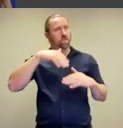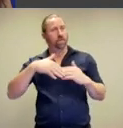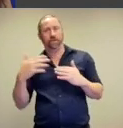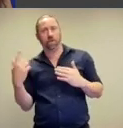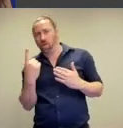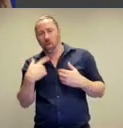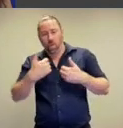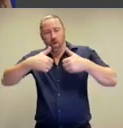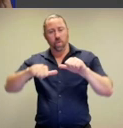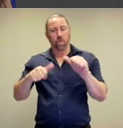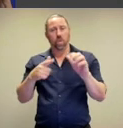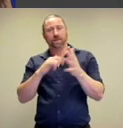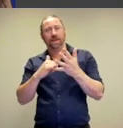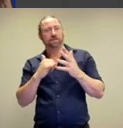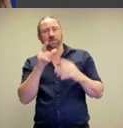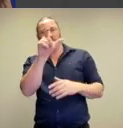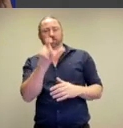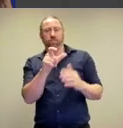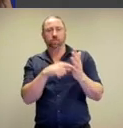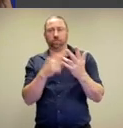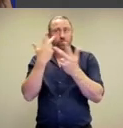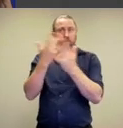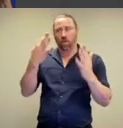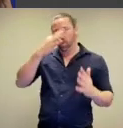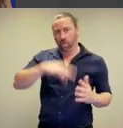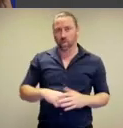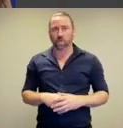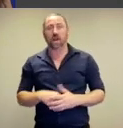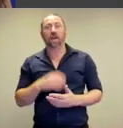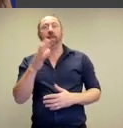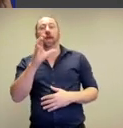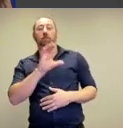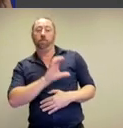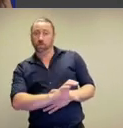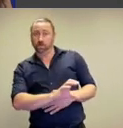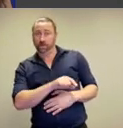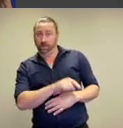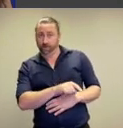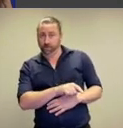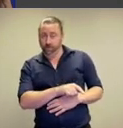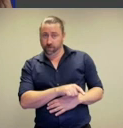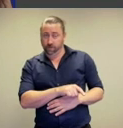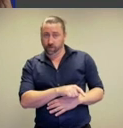the subject of nudity throughout